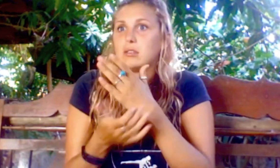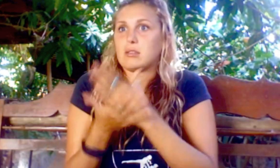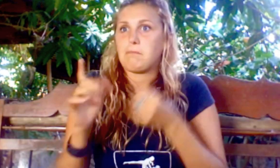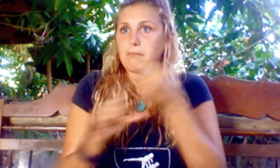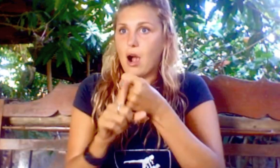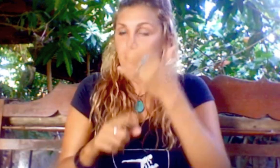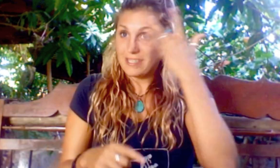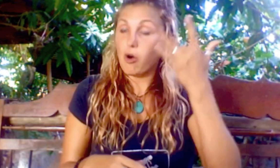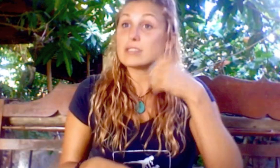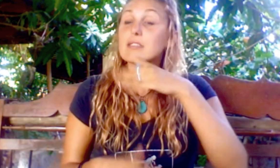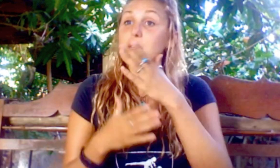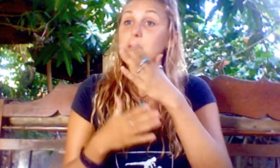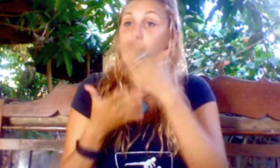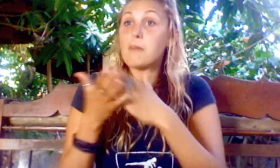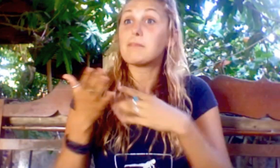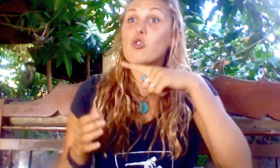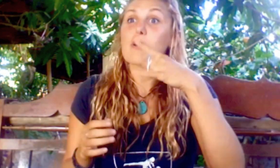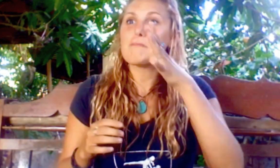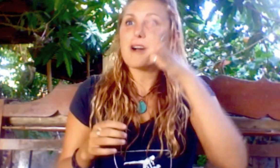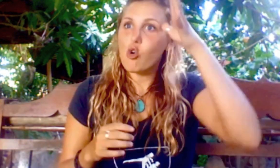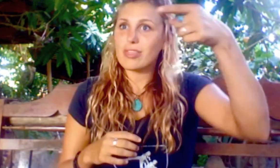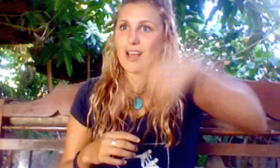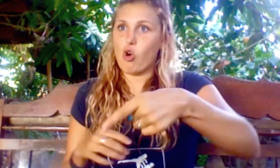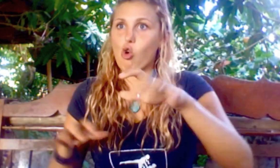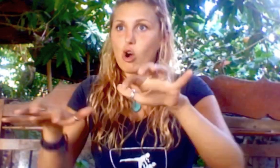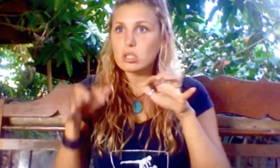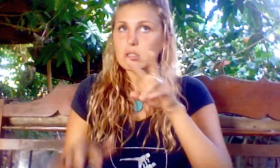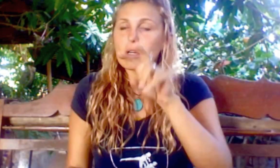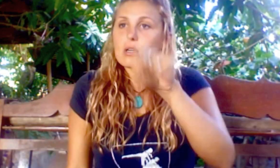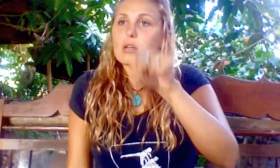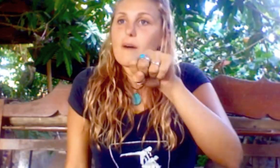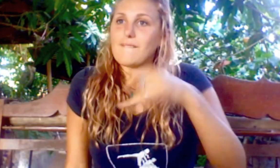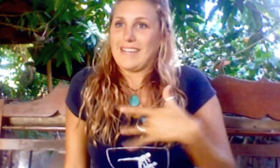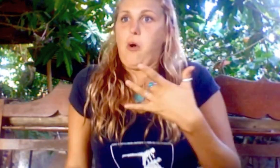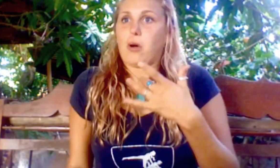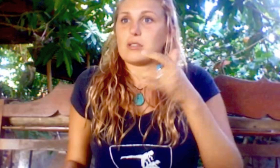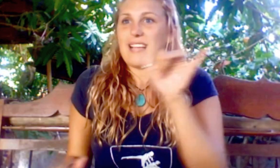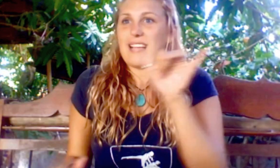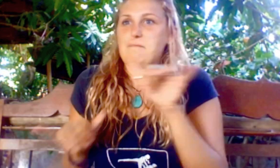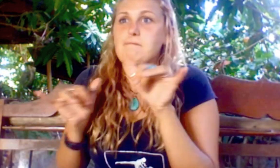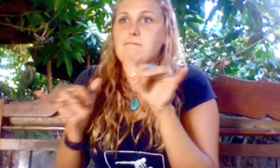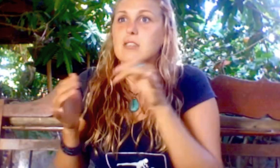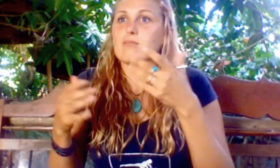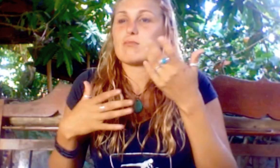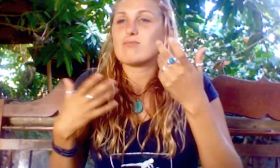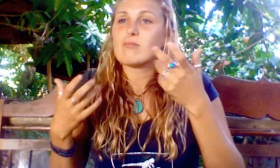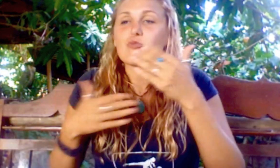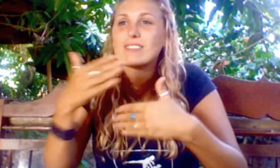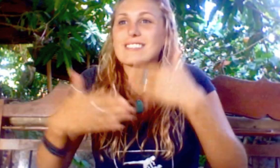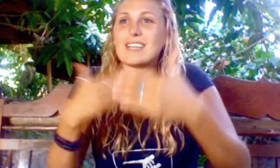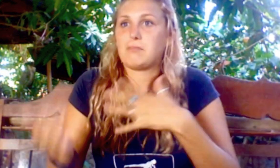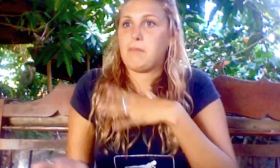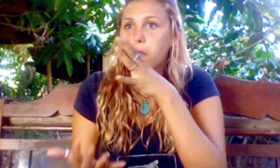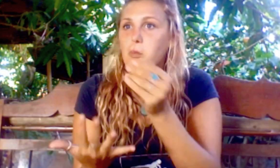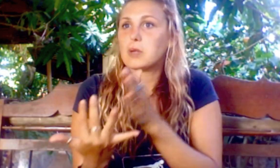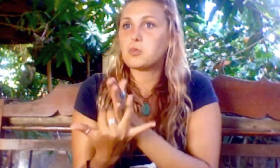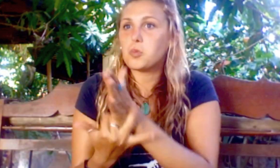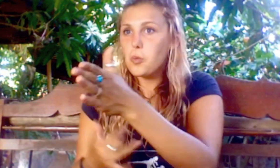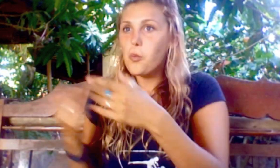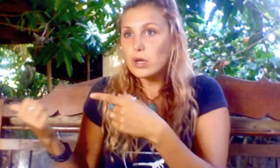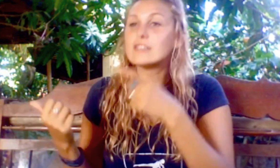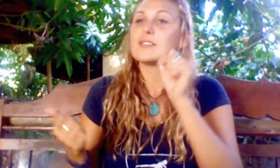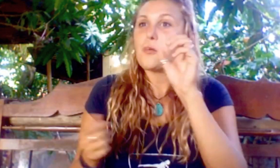impact because there were some hearing parents in the audience. They both can relate to what they were going through.